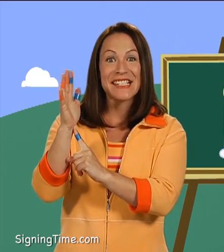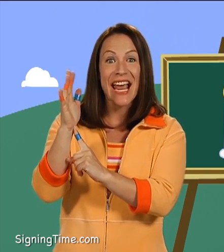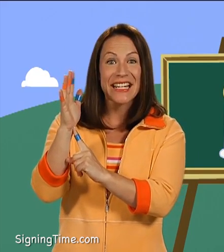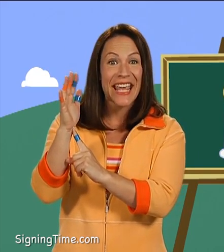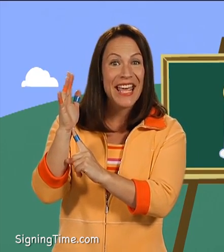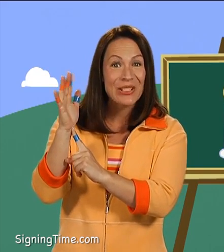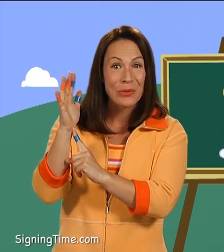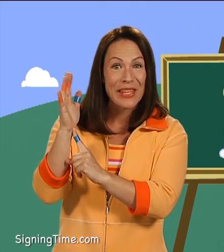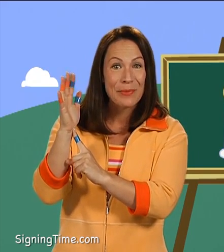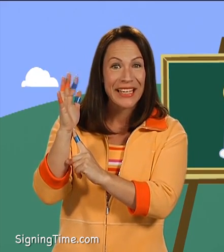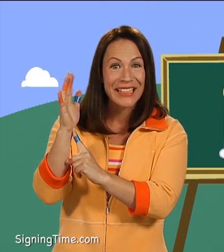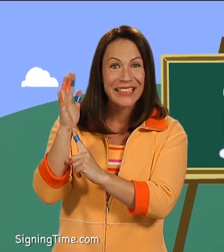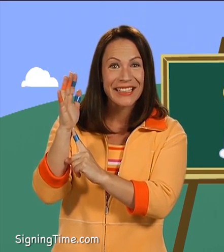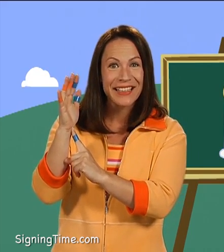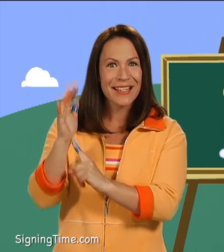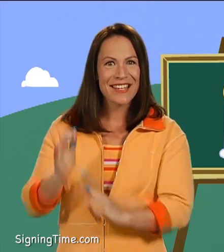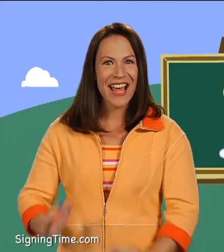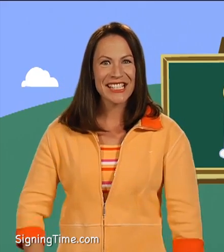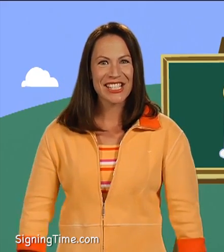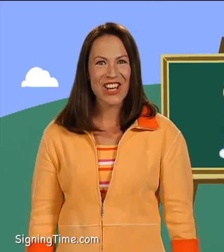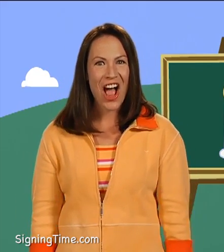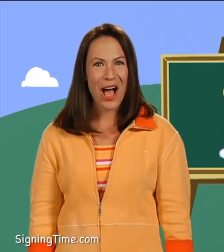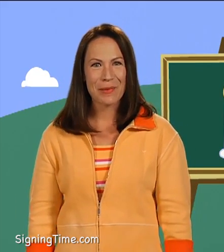Sign candle with me. Nice job!